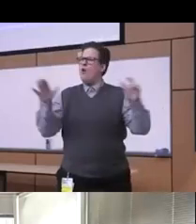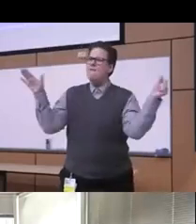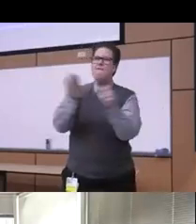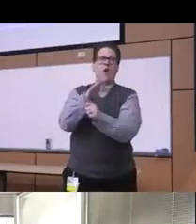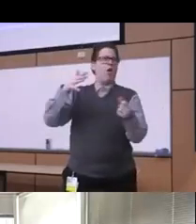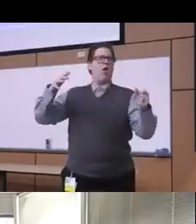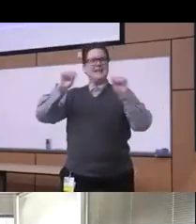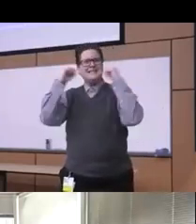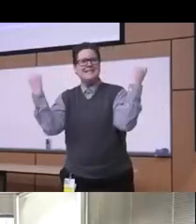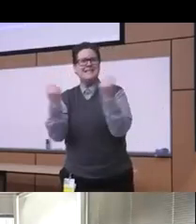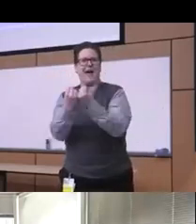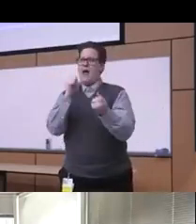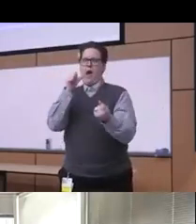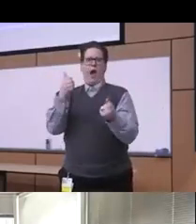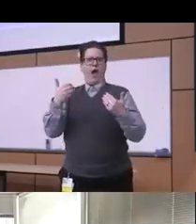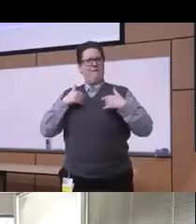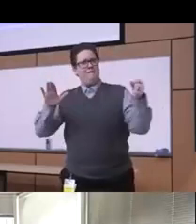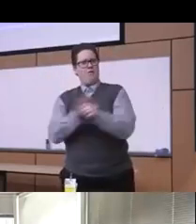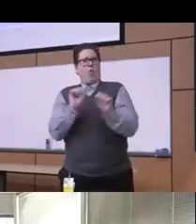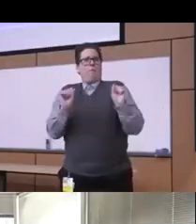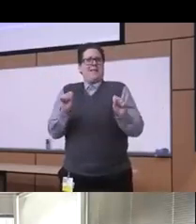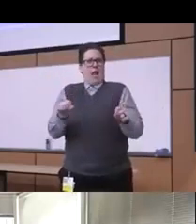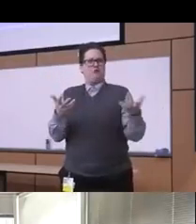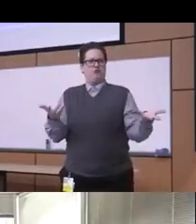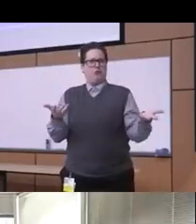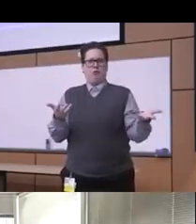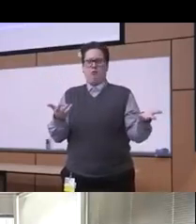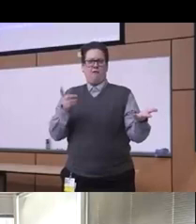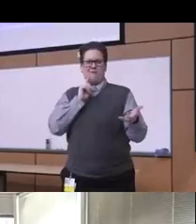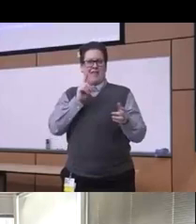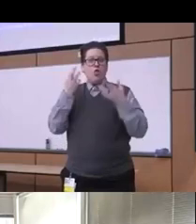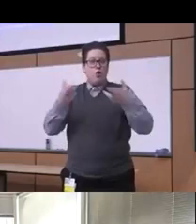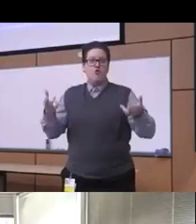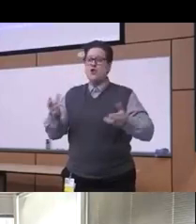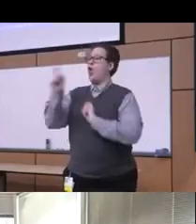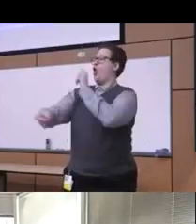wasting basically the human resources that can obviously address you know the racism so when